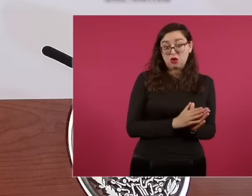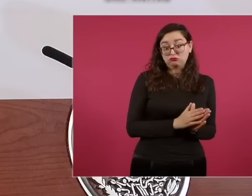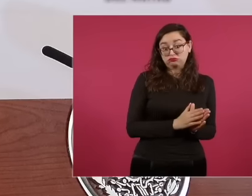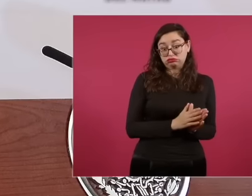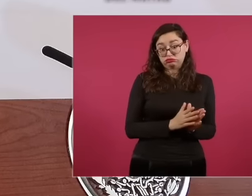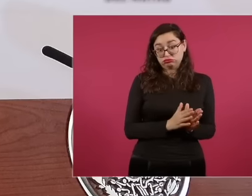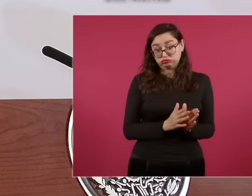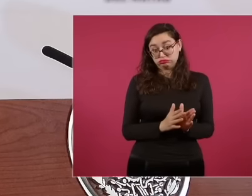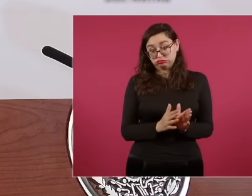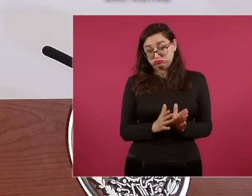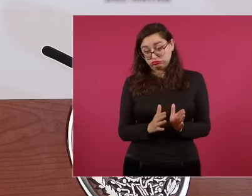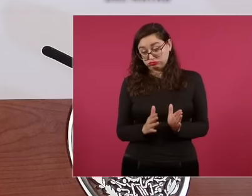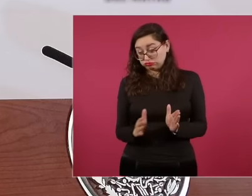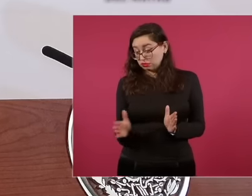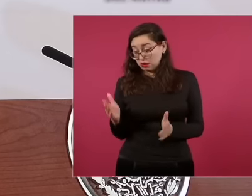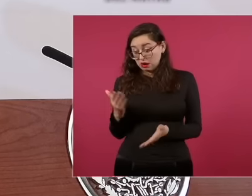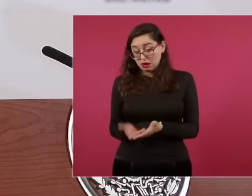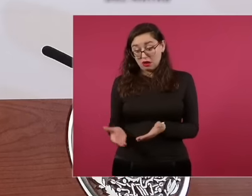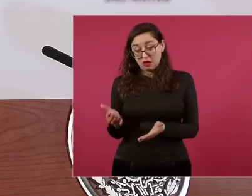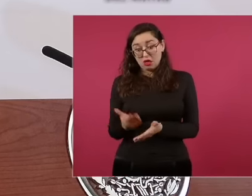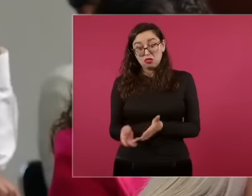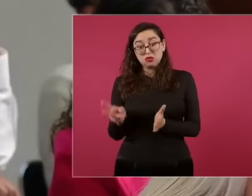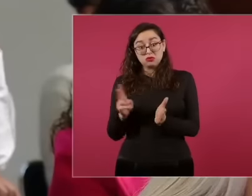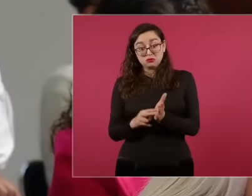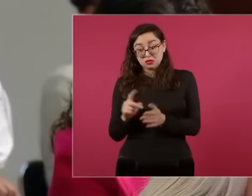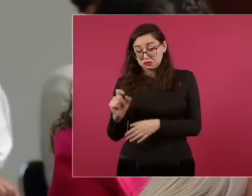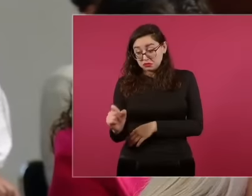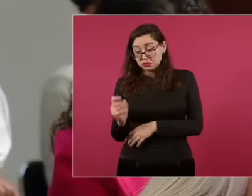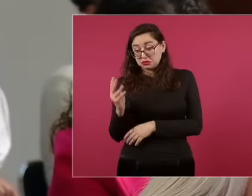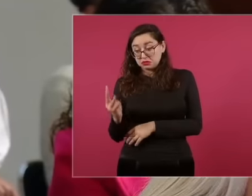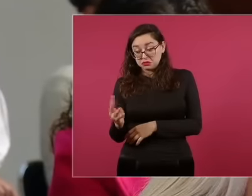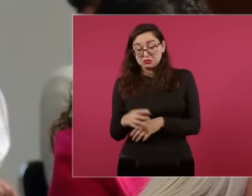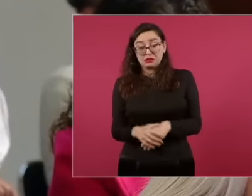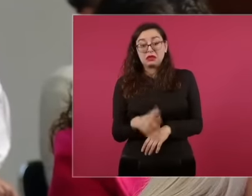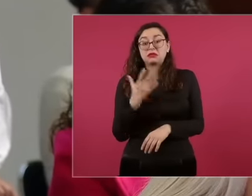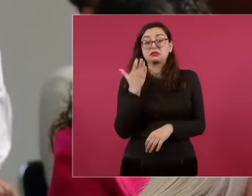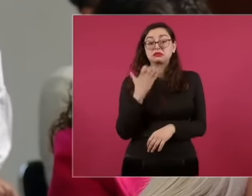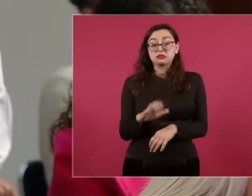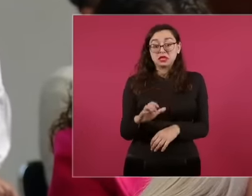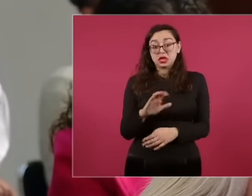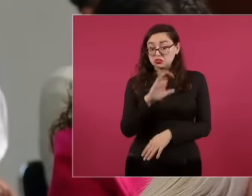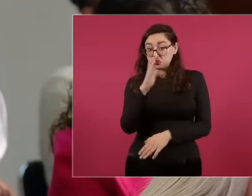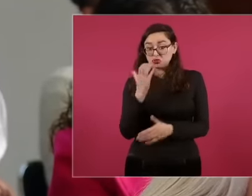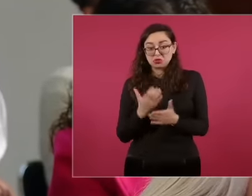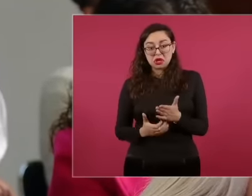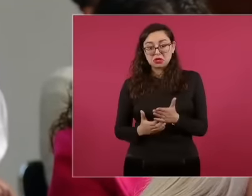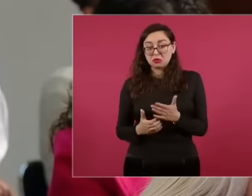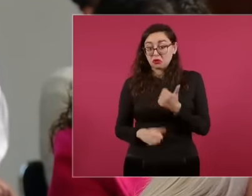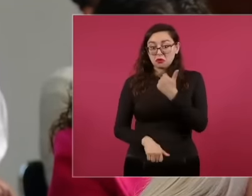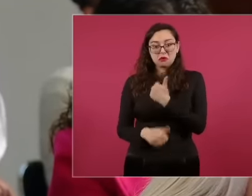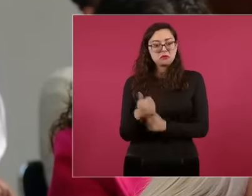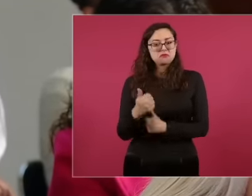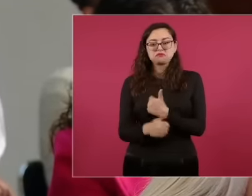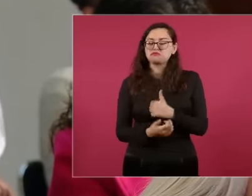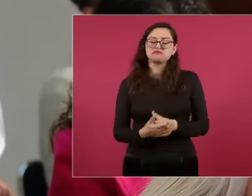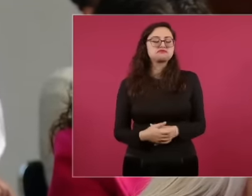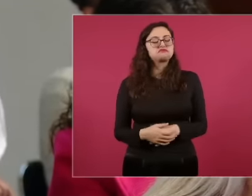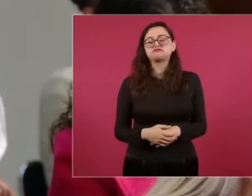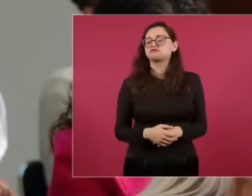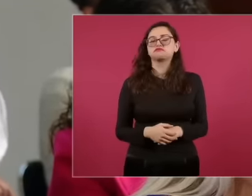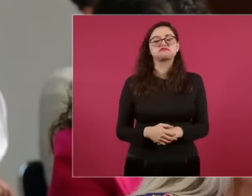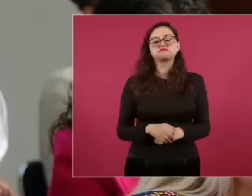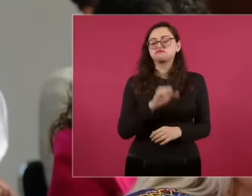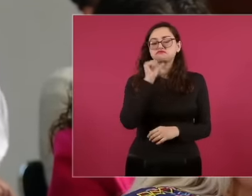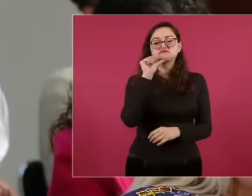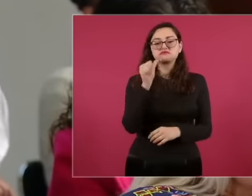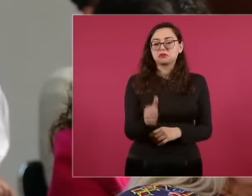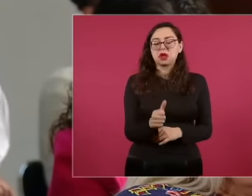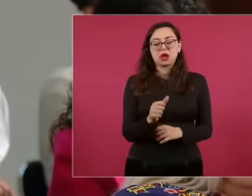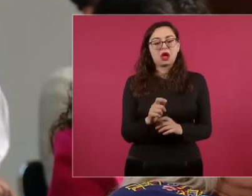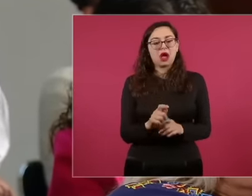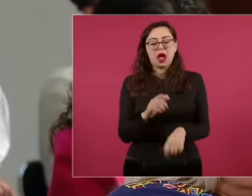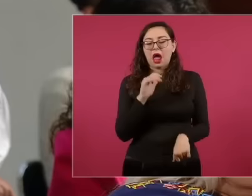until his six-year term of 10 10, they are dedicated, friend, they are no, they are no longer tenders, they are